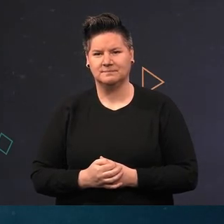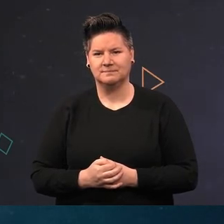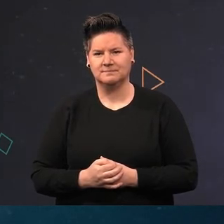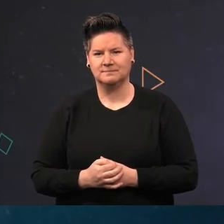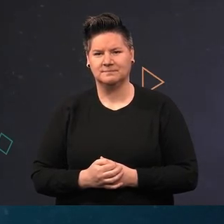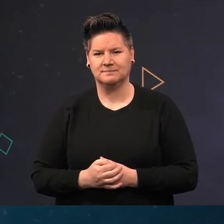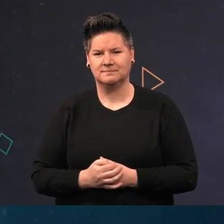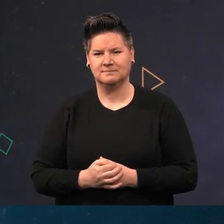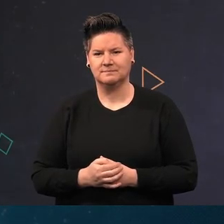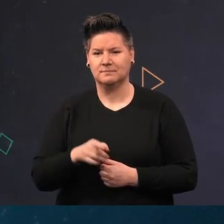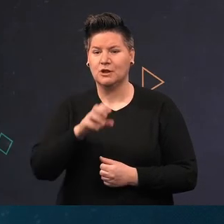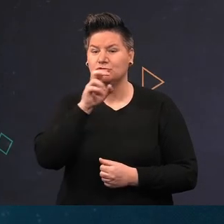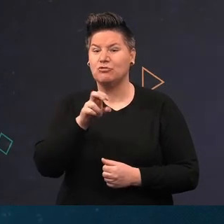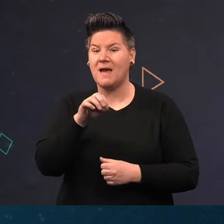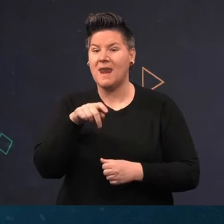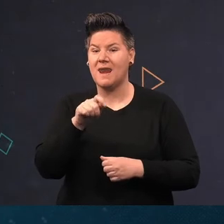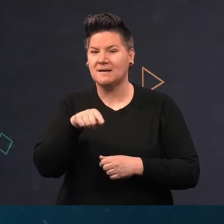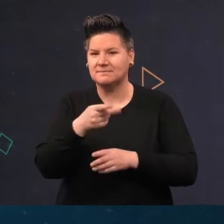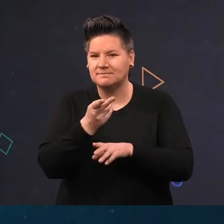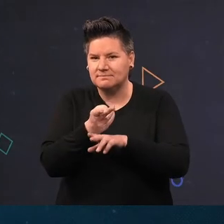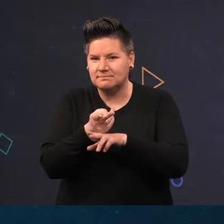A Dragonet lying motionless trusting its camouflage